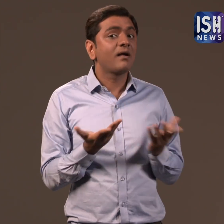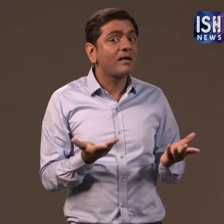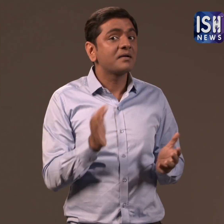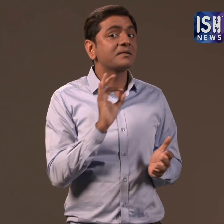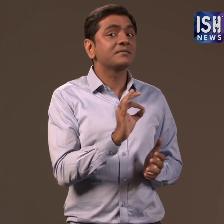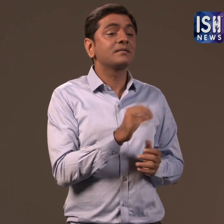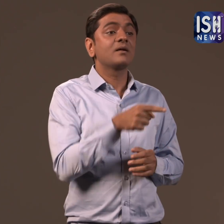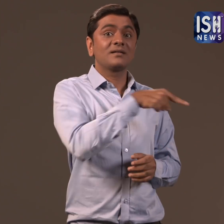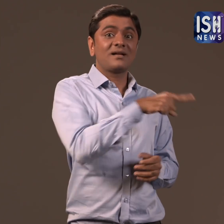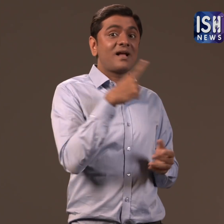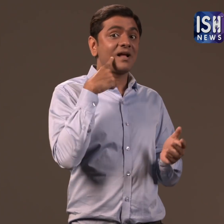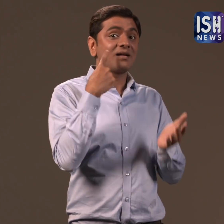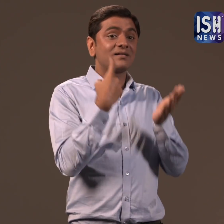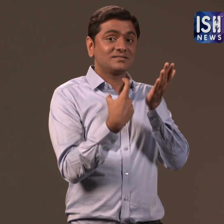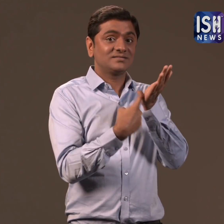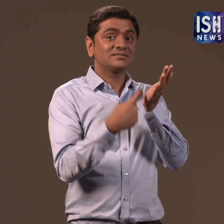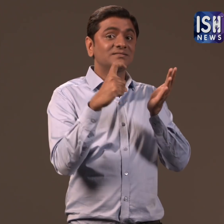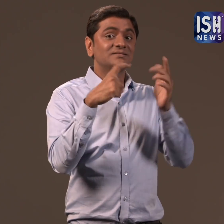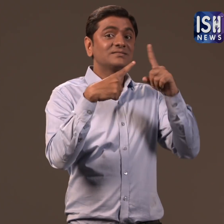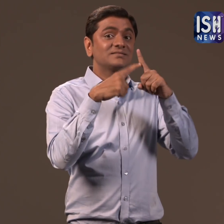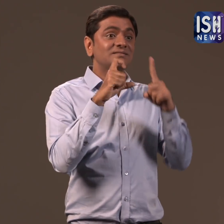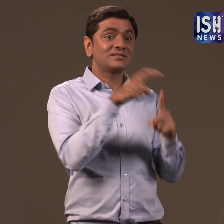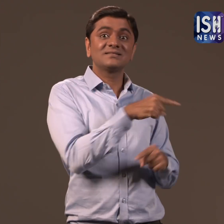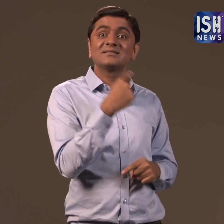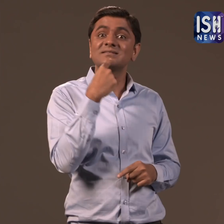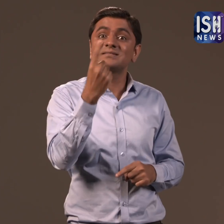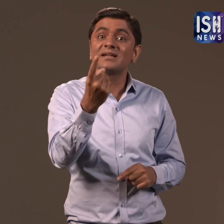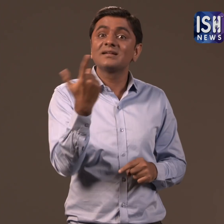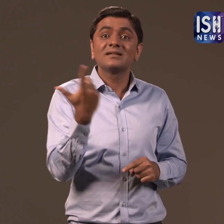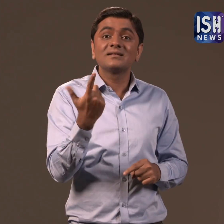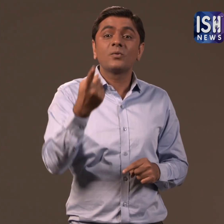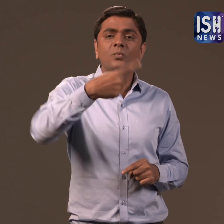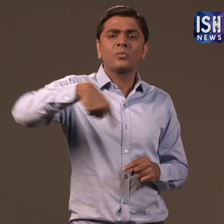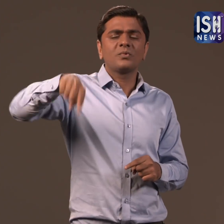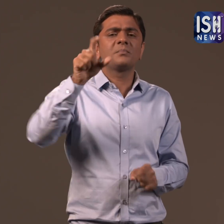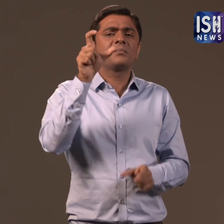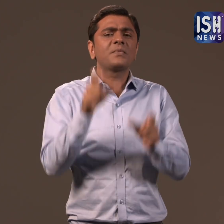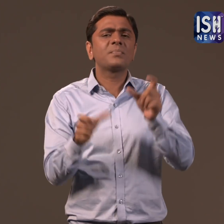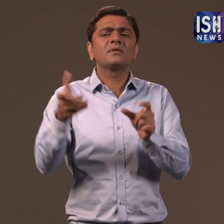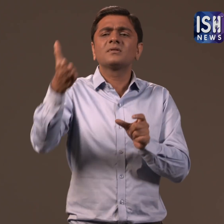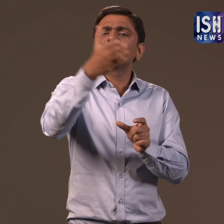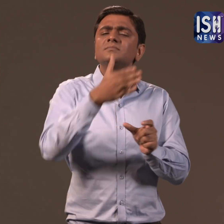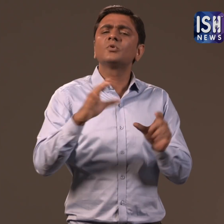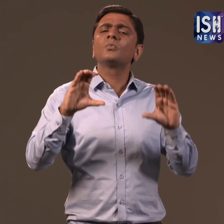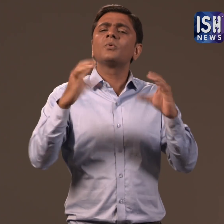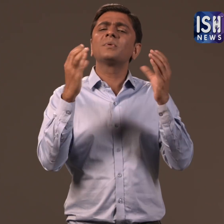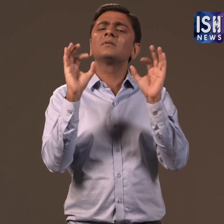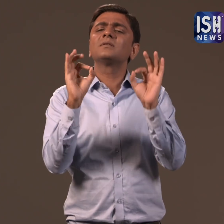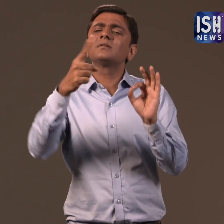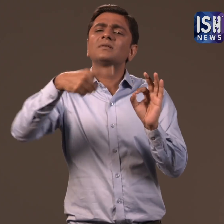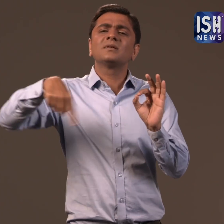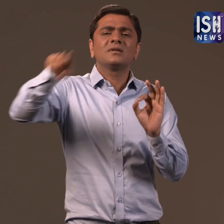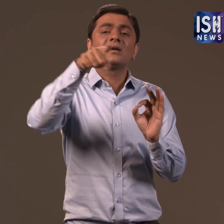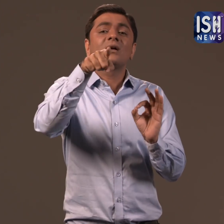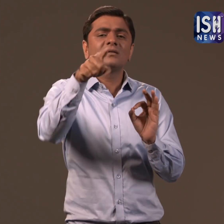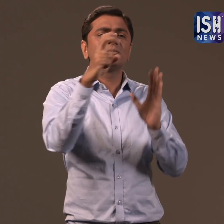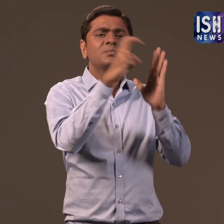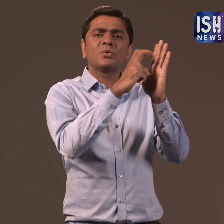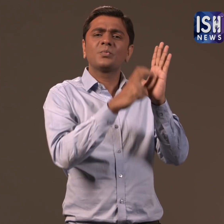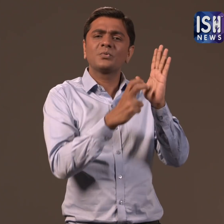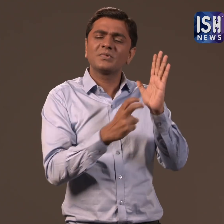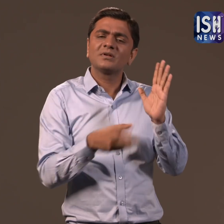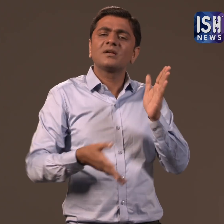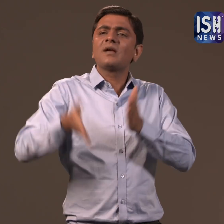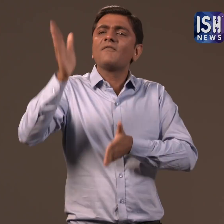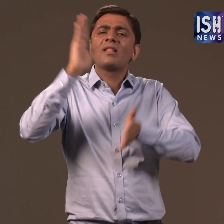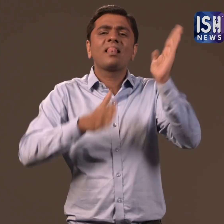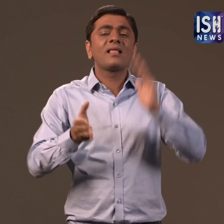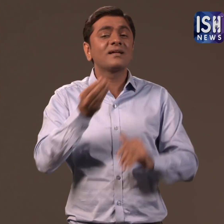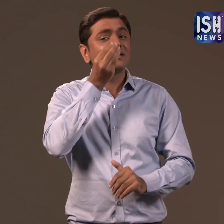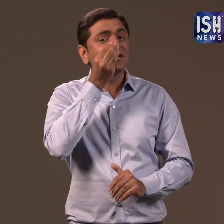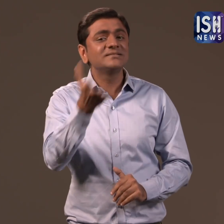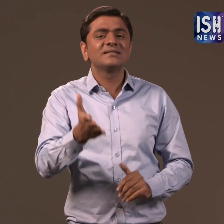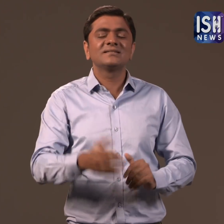IRCTC said that, this service is to make travel easy for the common man.